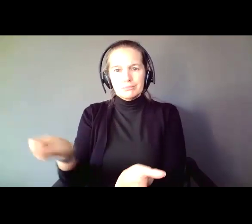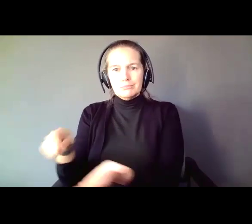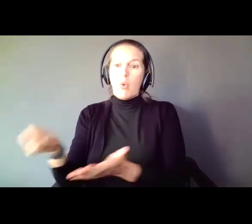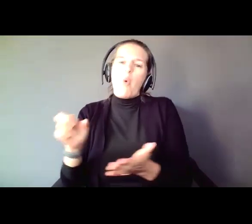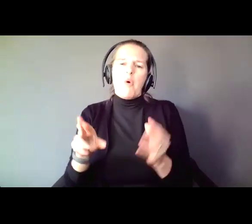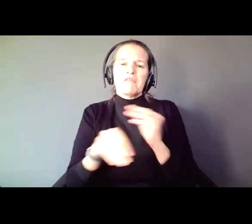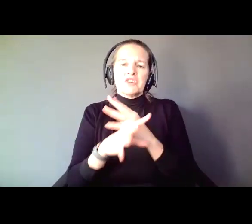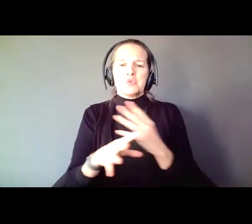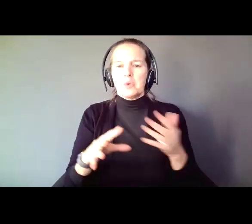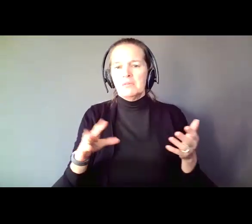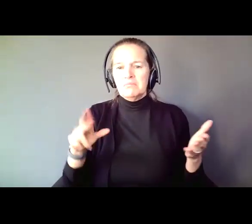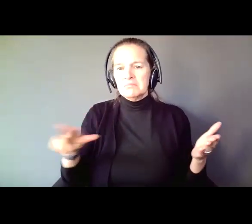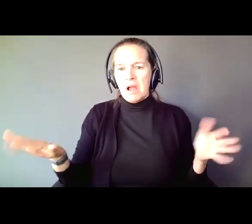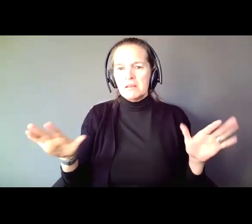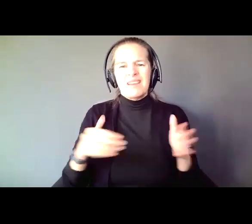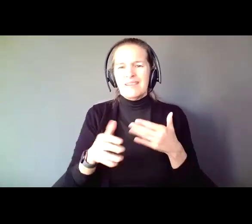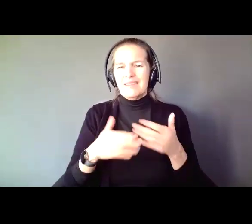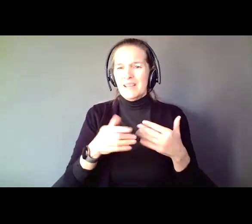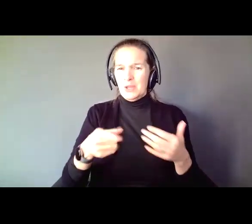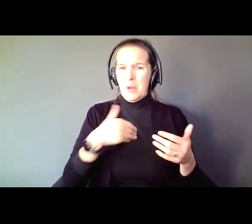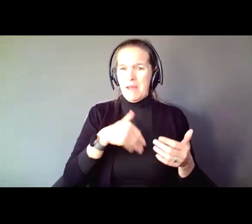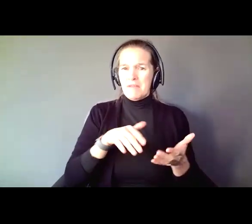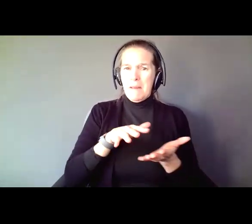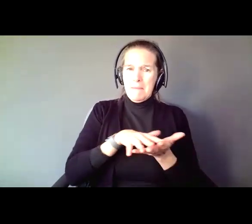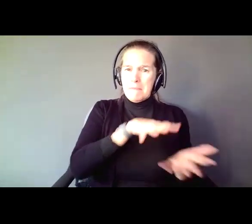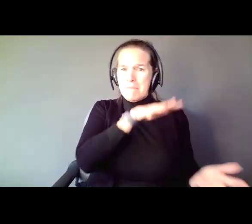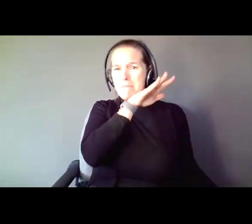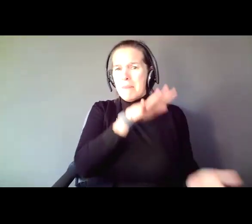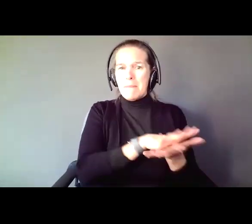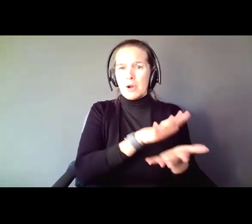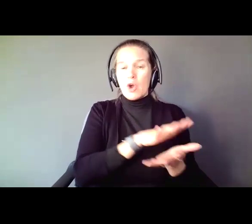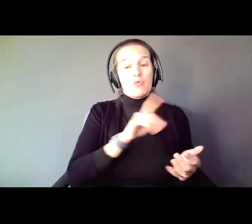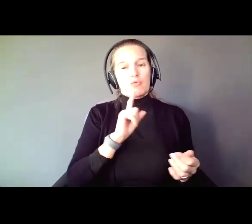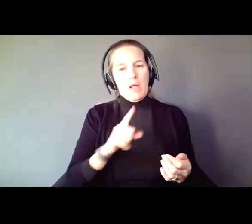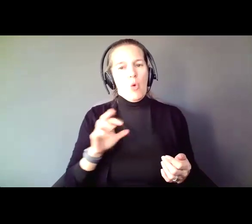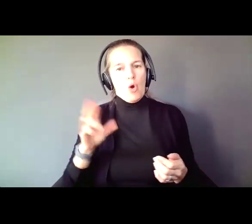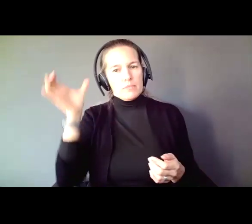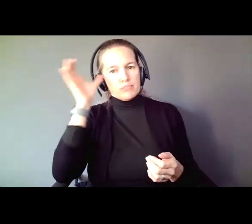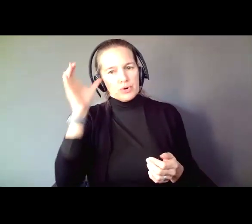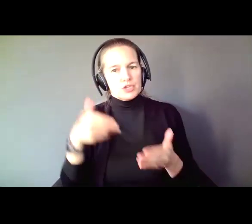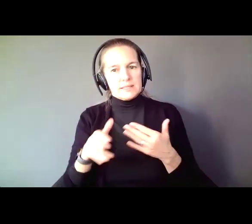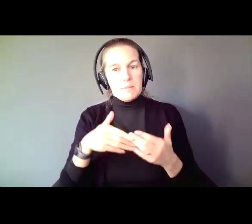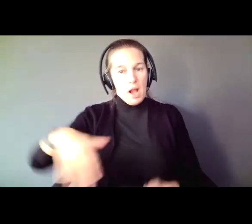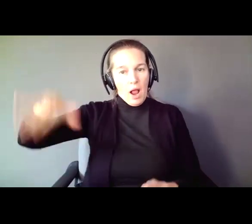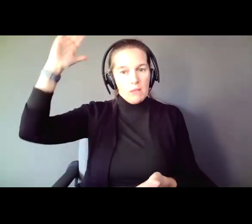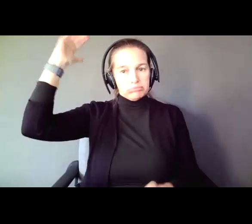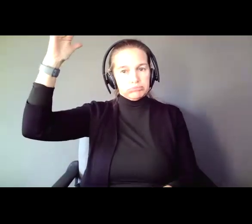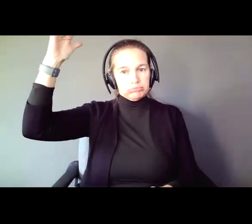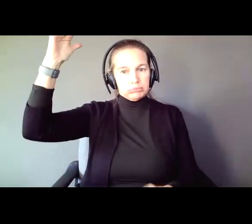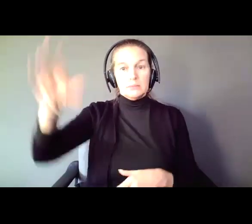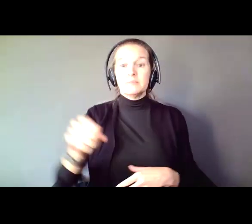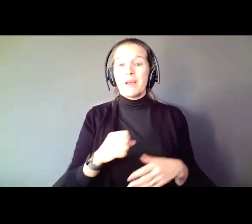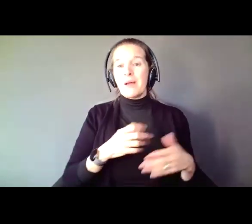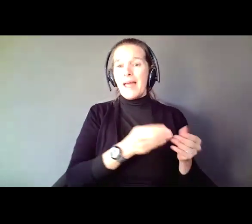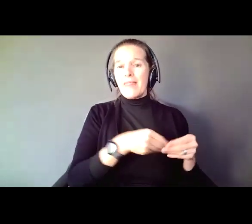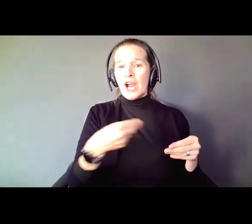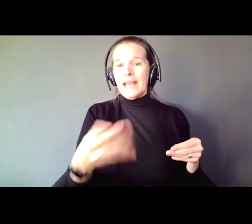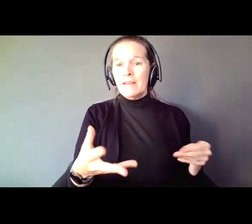have a stack of papers going up to the ceiling. Real or PDF, they are theoretically this high and one by one they are given to you and you are told,